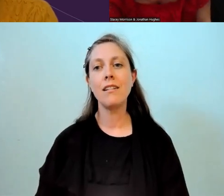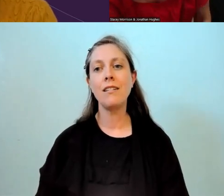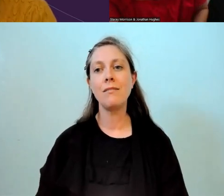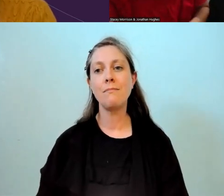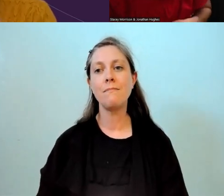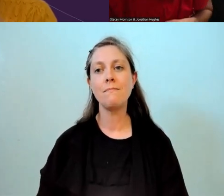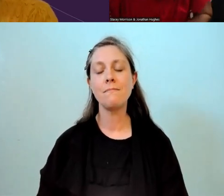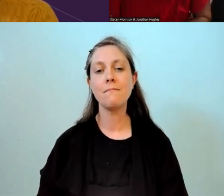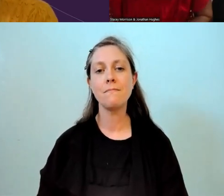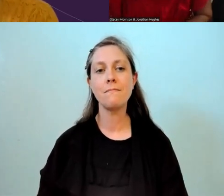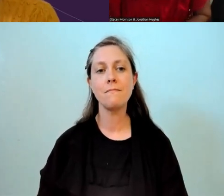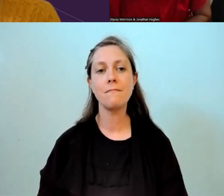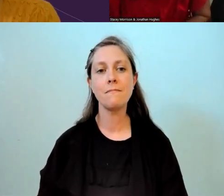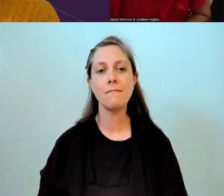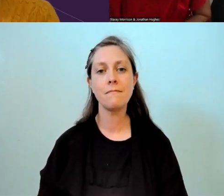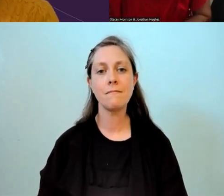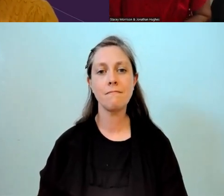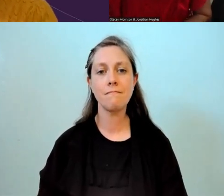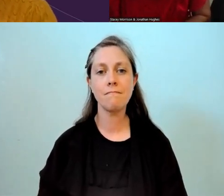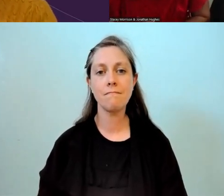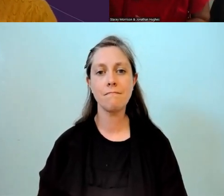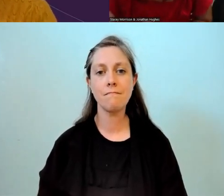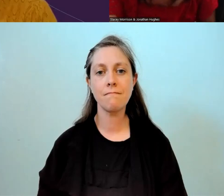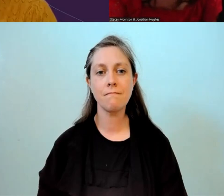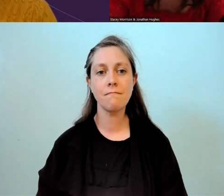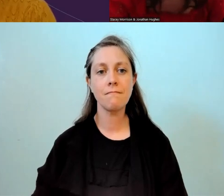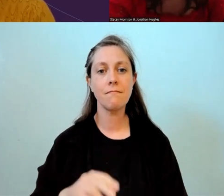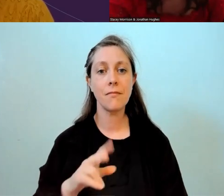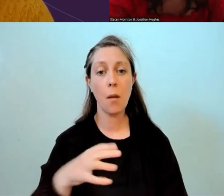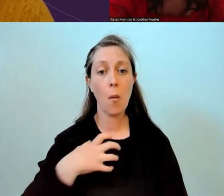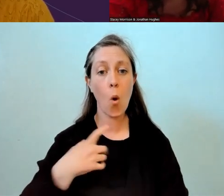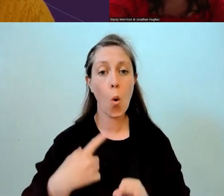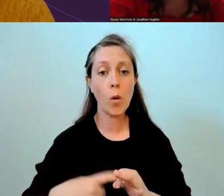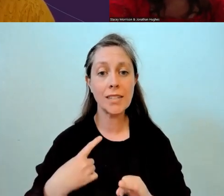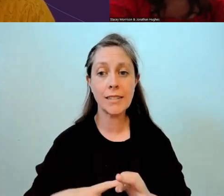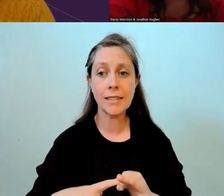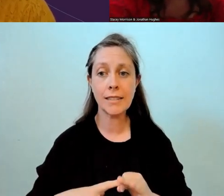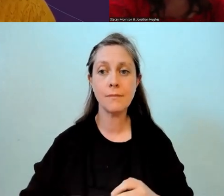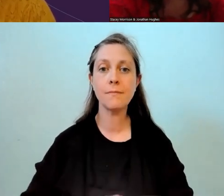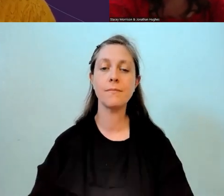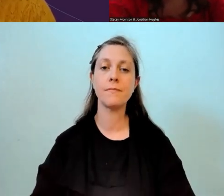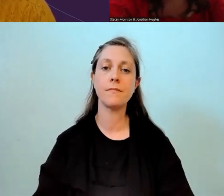I think there's a . There's a couple more questions in there. Yeah. - There's one around